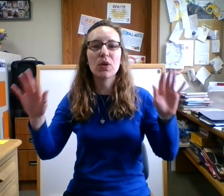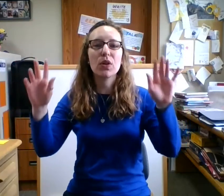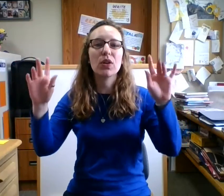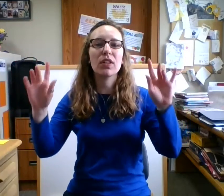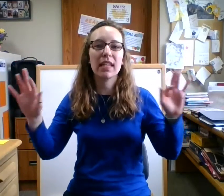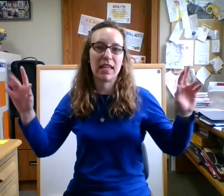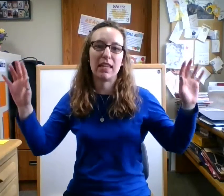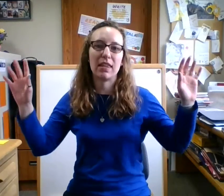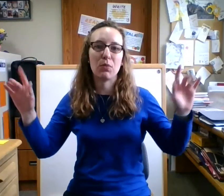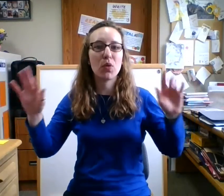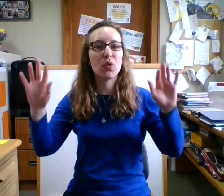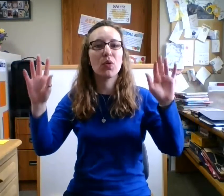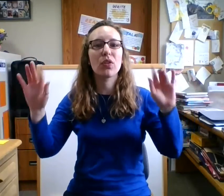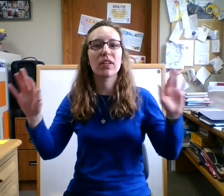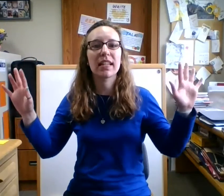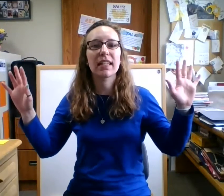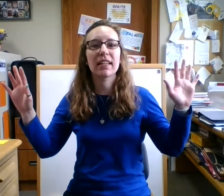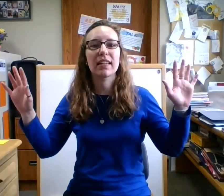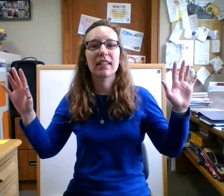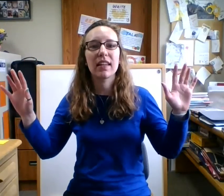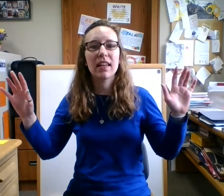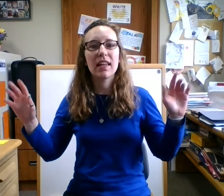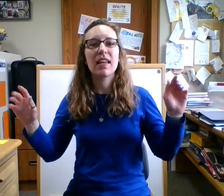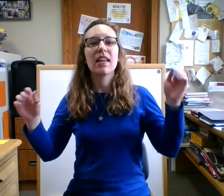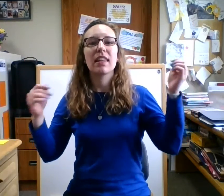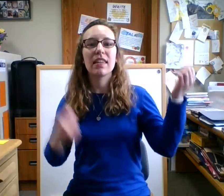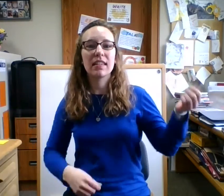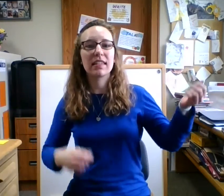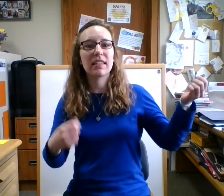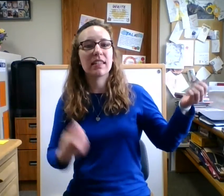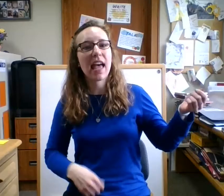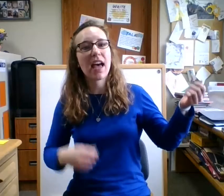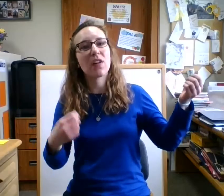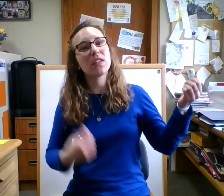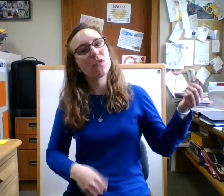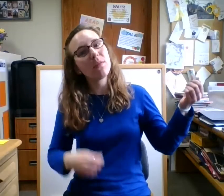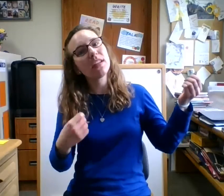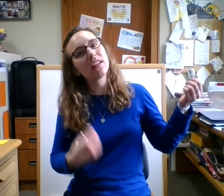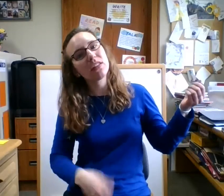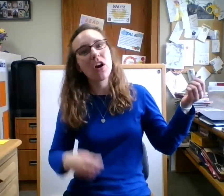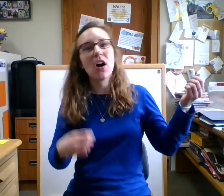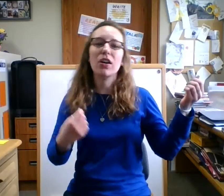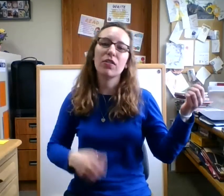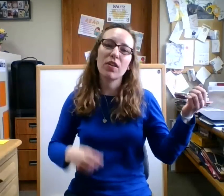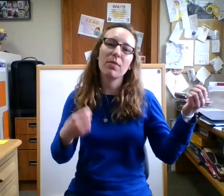early in the morning this is how they strum the guitar strum